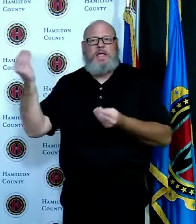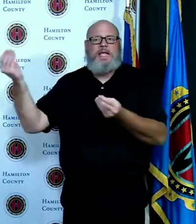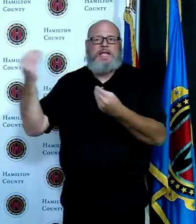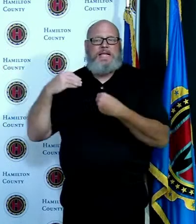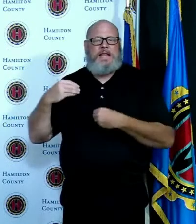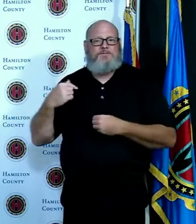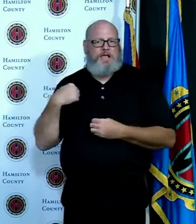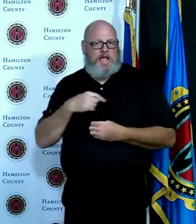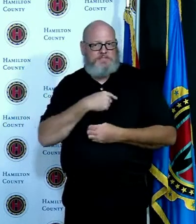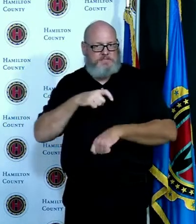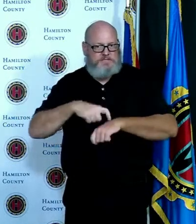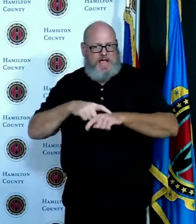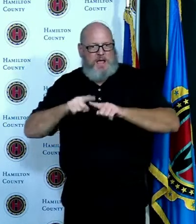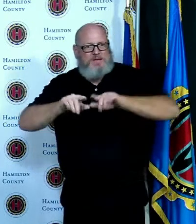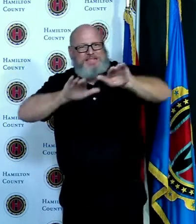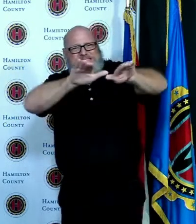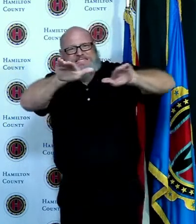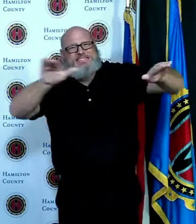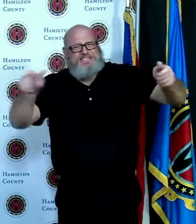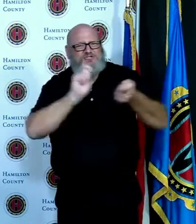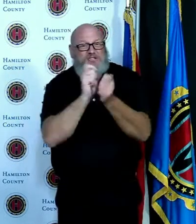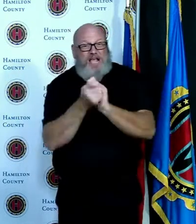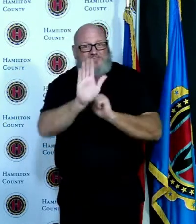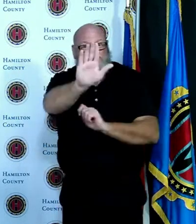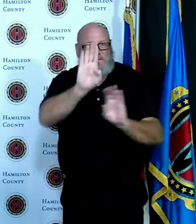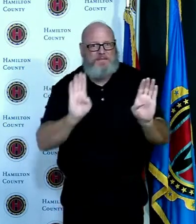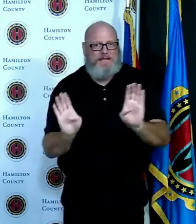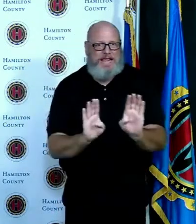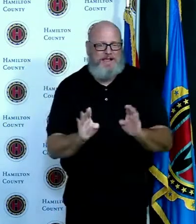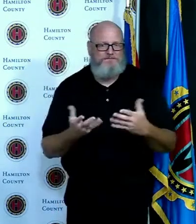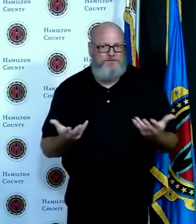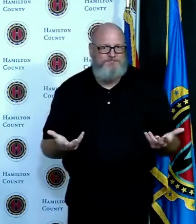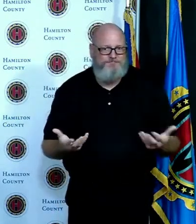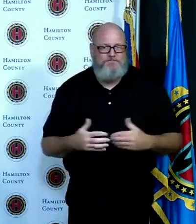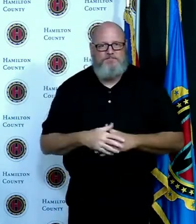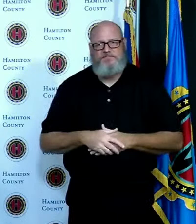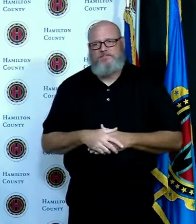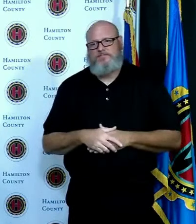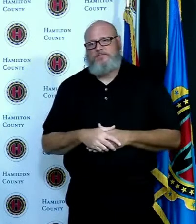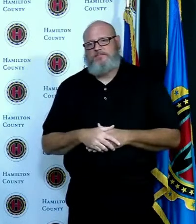behavior and we don't meet all seven of those indicators that would tip us over into the purple